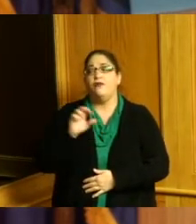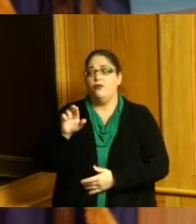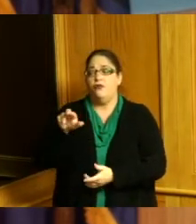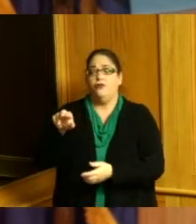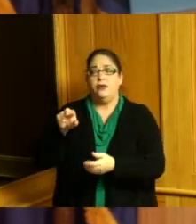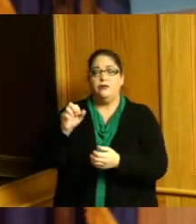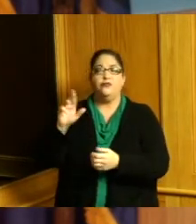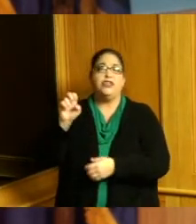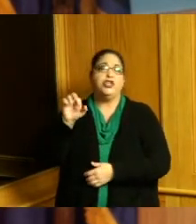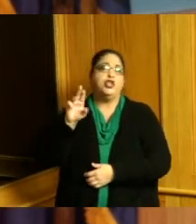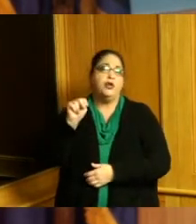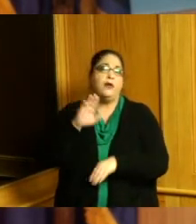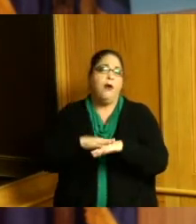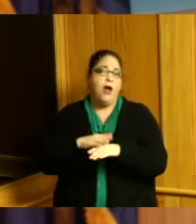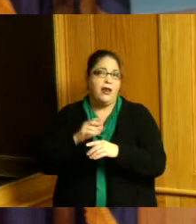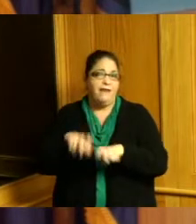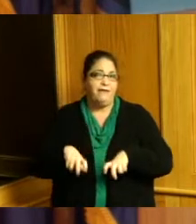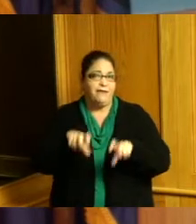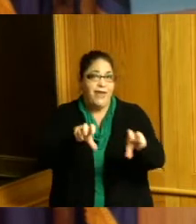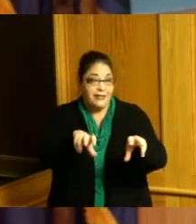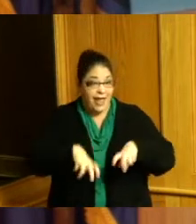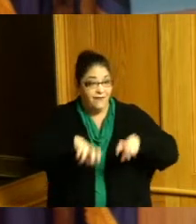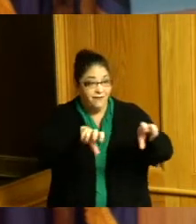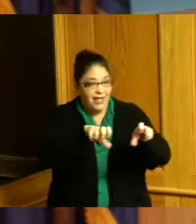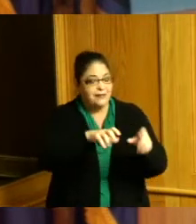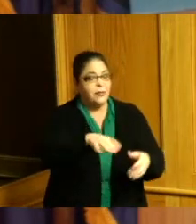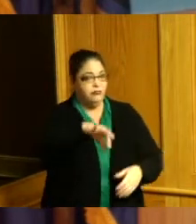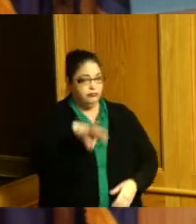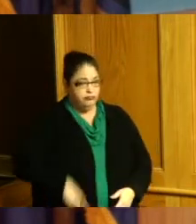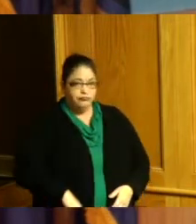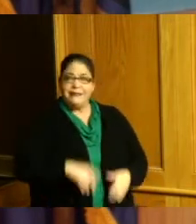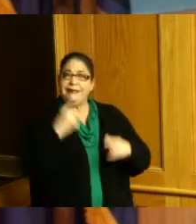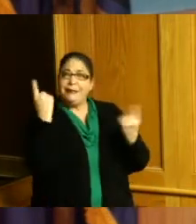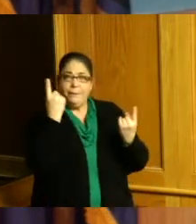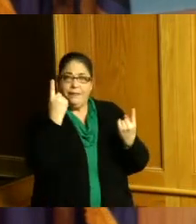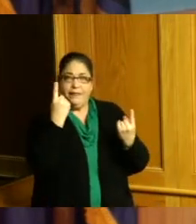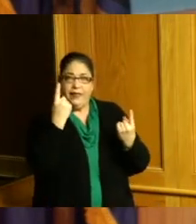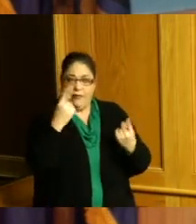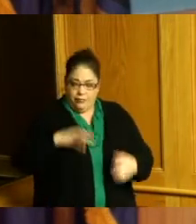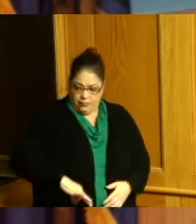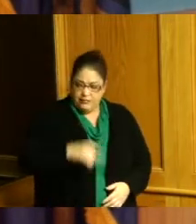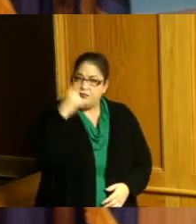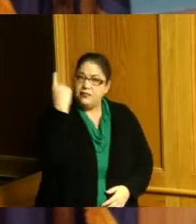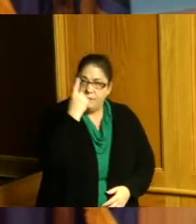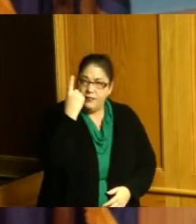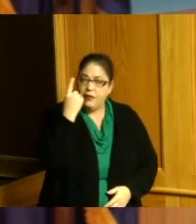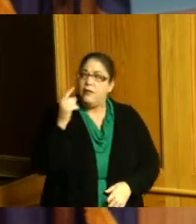I'm very thankful to the staff all the people that came out because initially they the staff had to